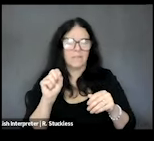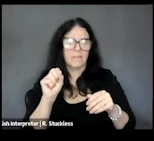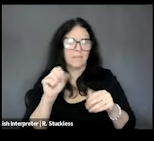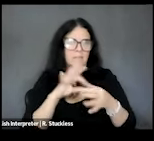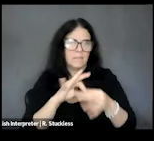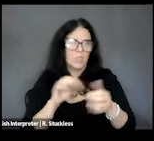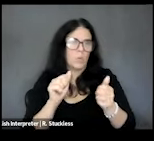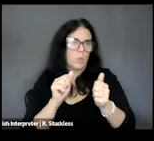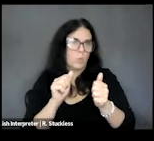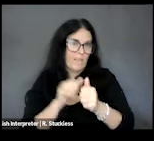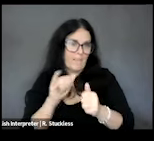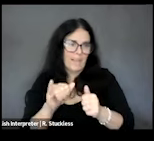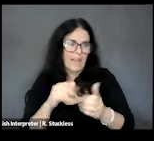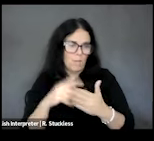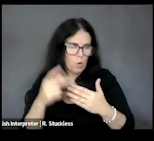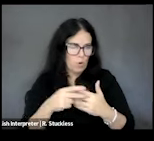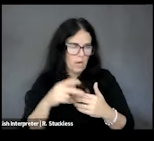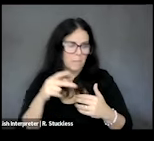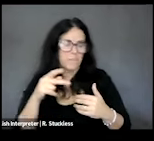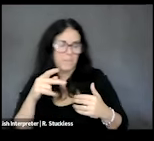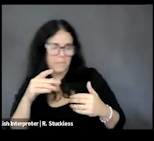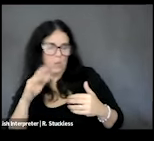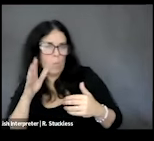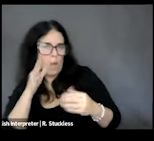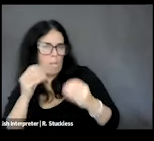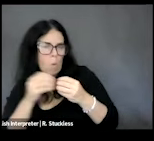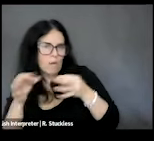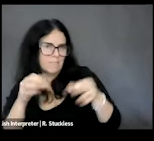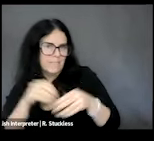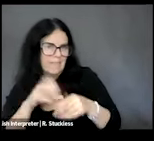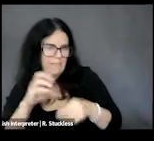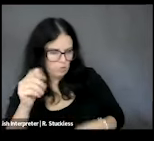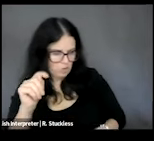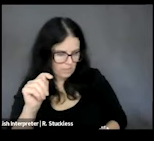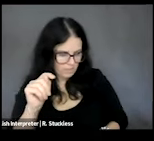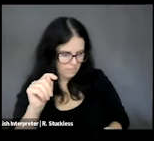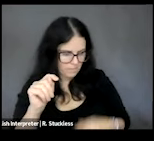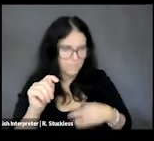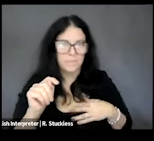for the program will be available in the links in the chat. So some housekeeping, we are recording